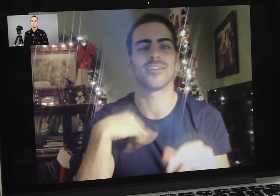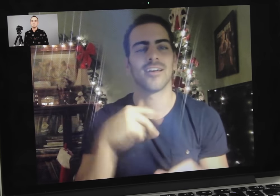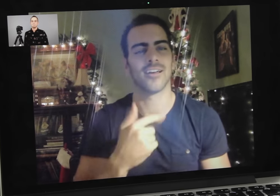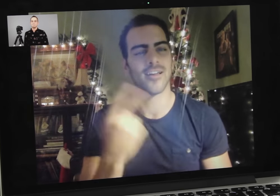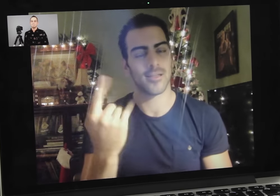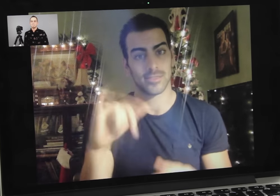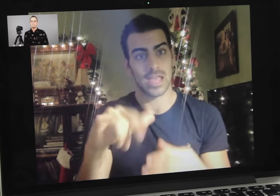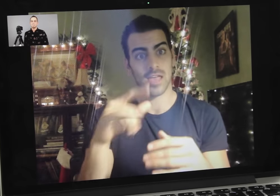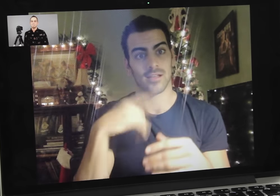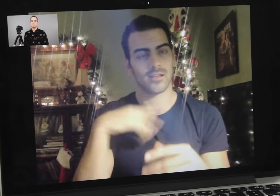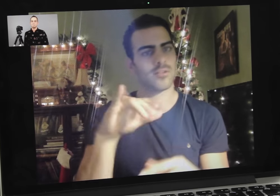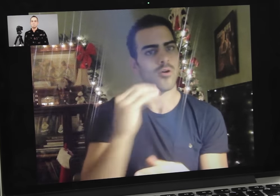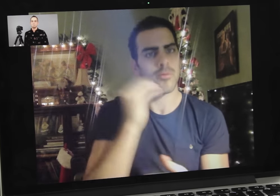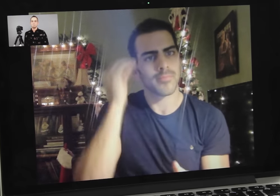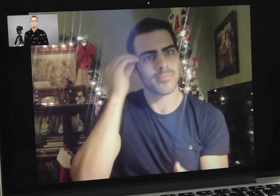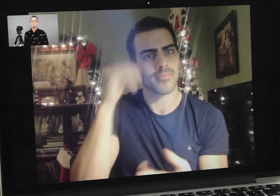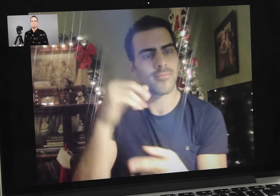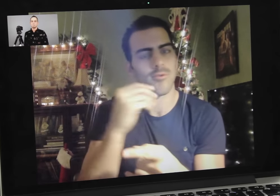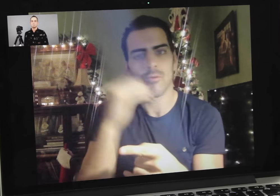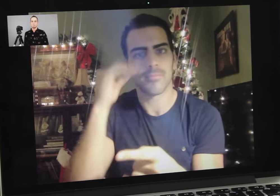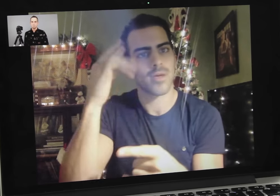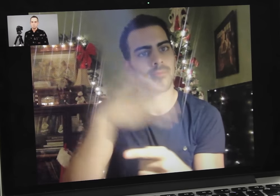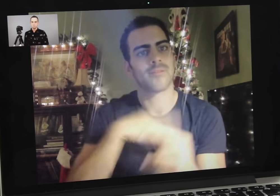That felt like home to me.